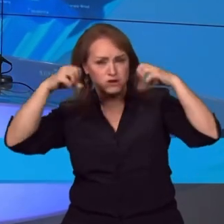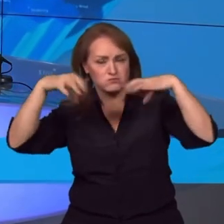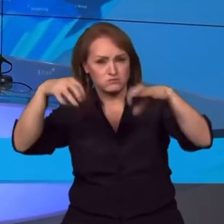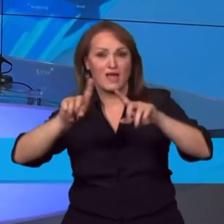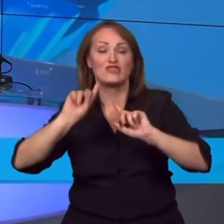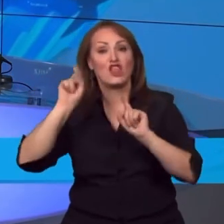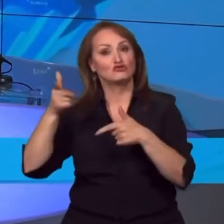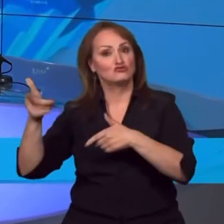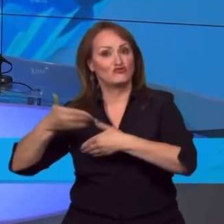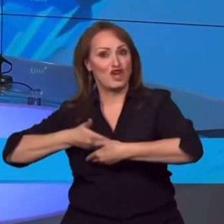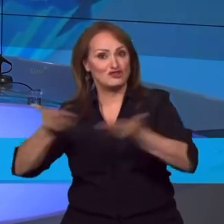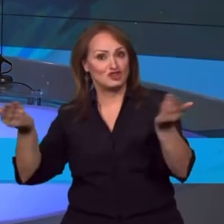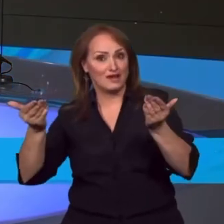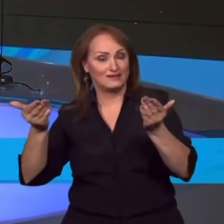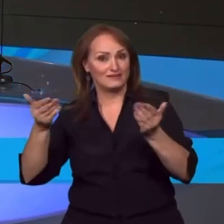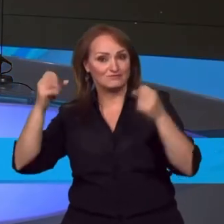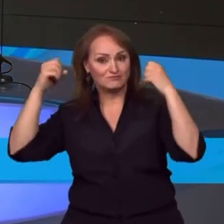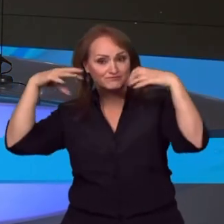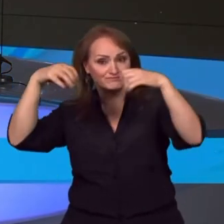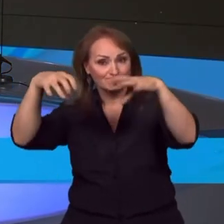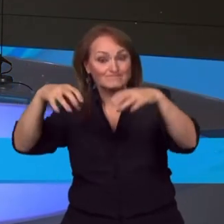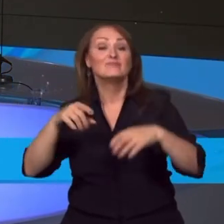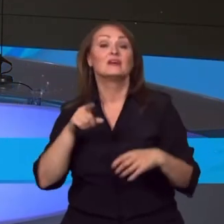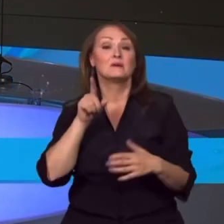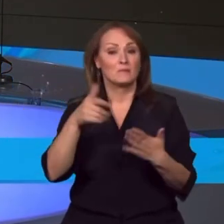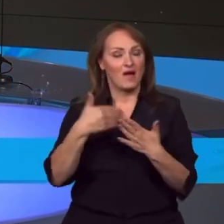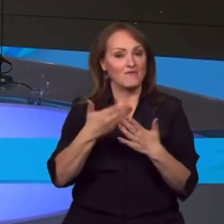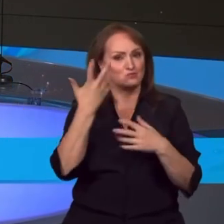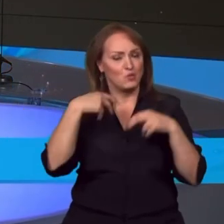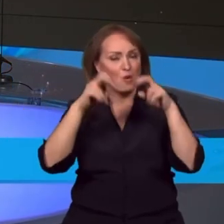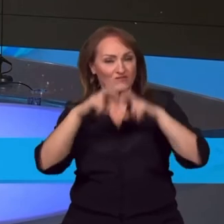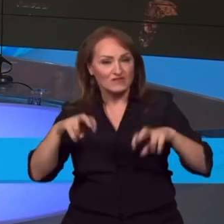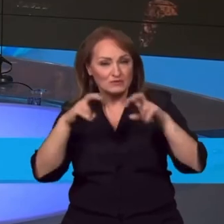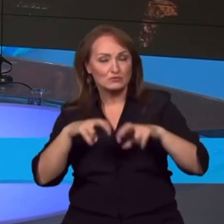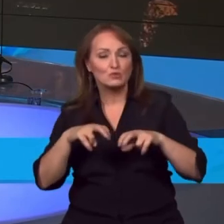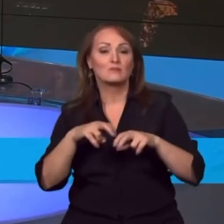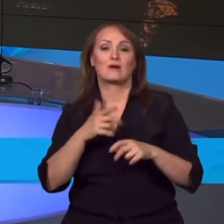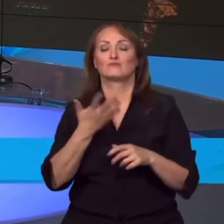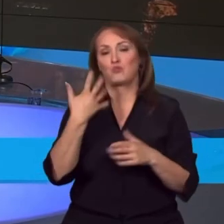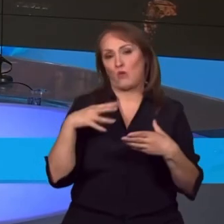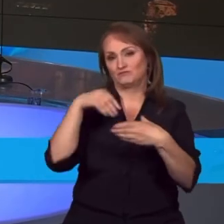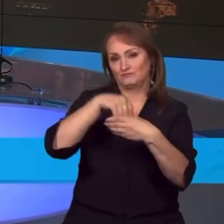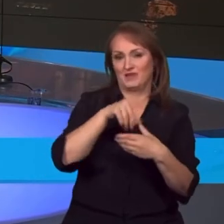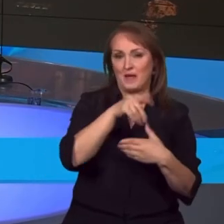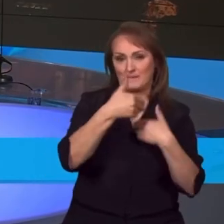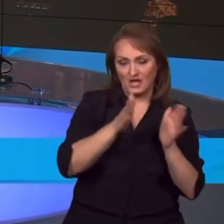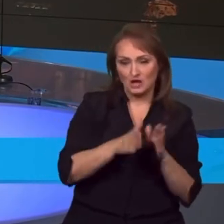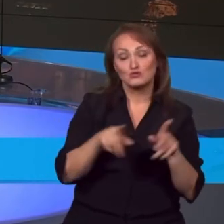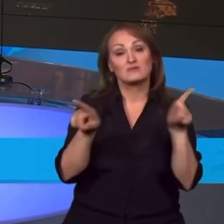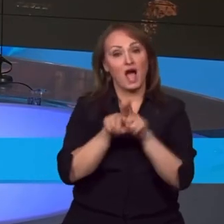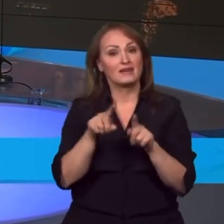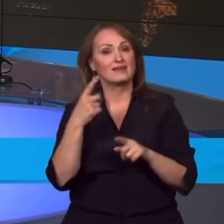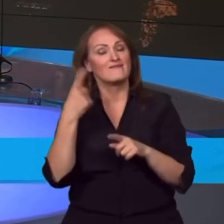This was shown by the first results of the research, in which scientists from the University of Technology in Brno are participating together with the city.